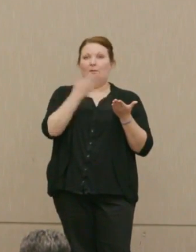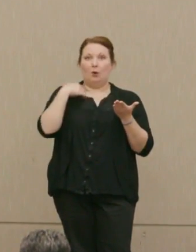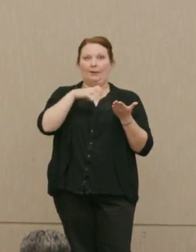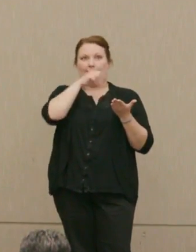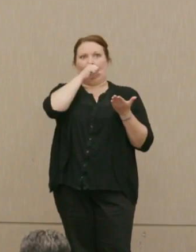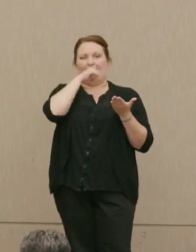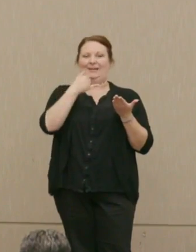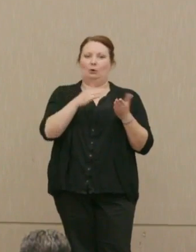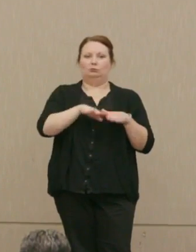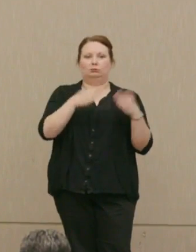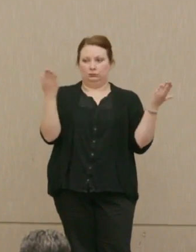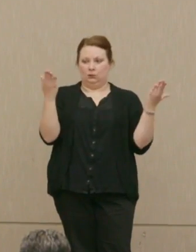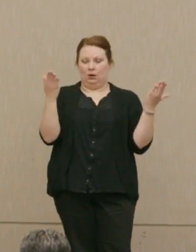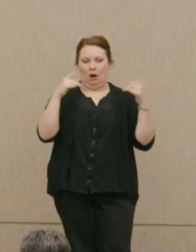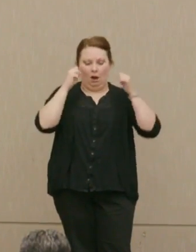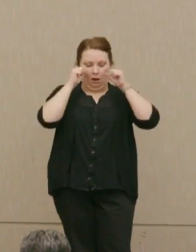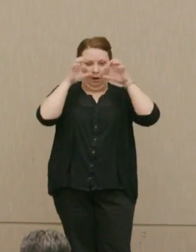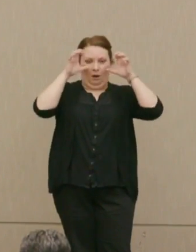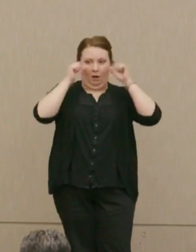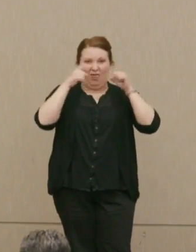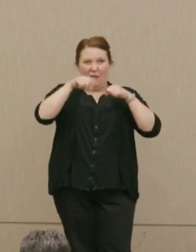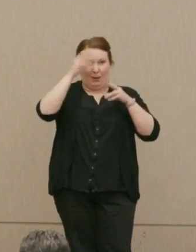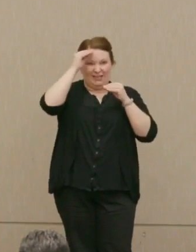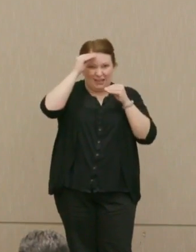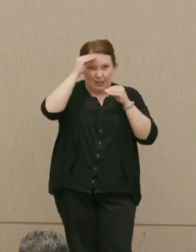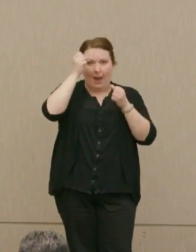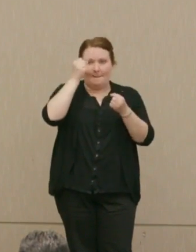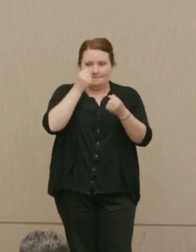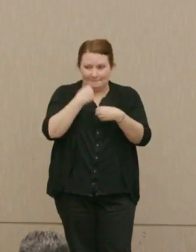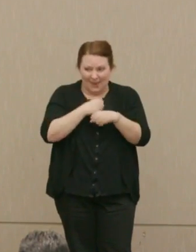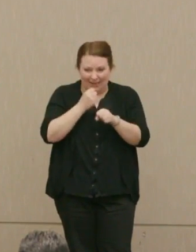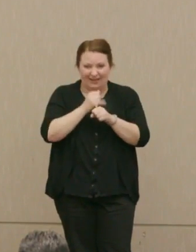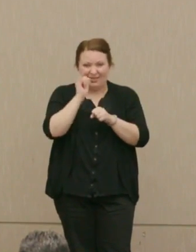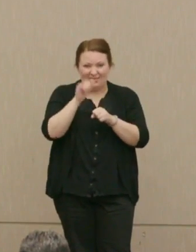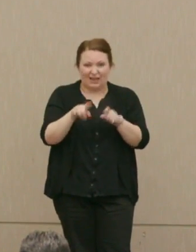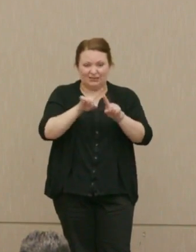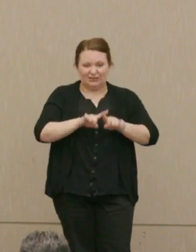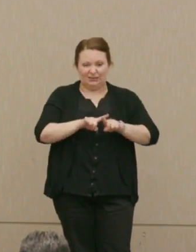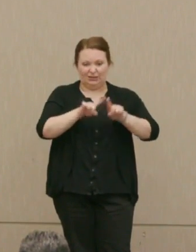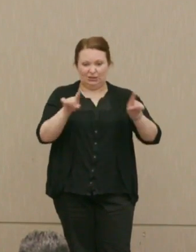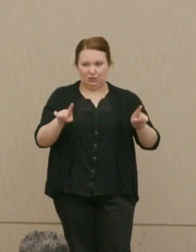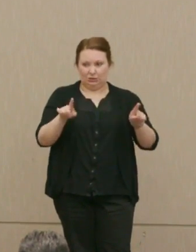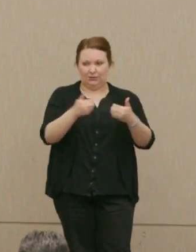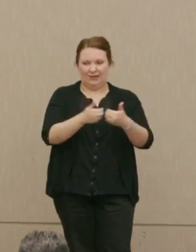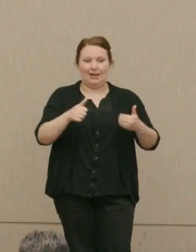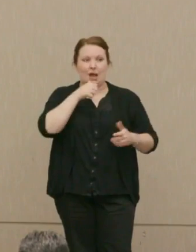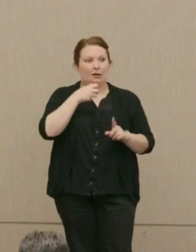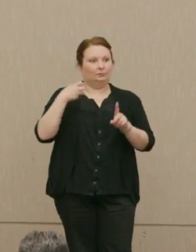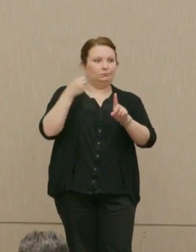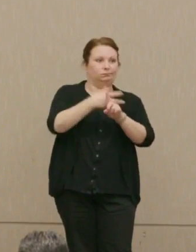me, which was that they were considering making such a distinction, not hitting China, in